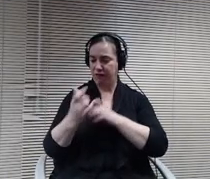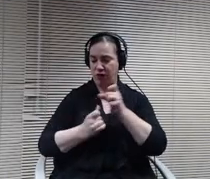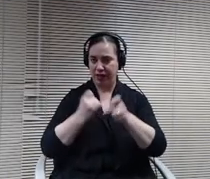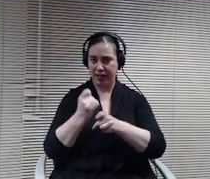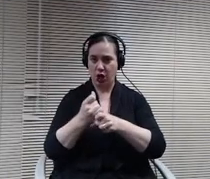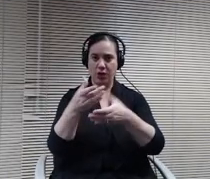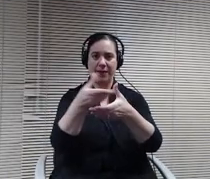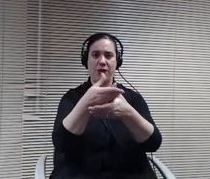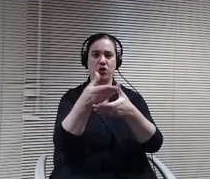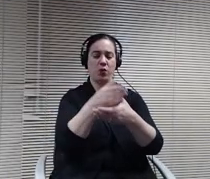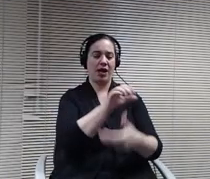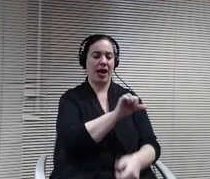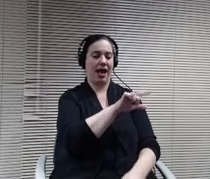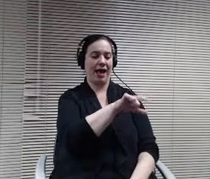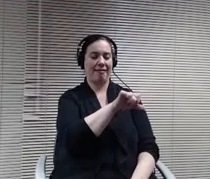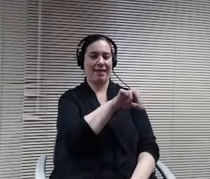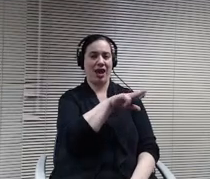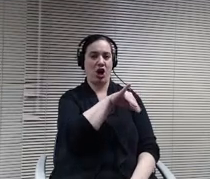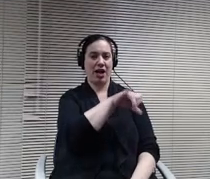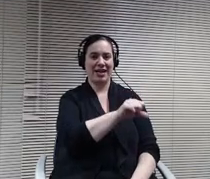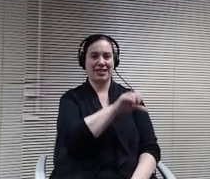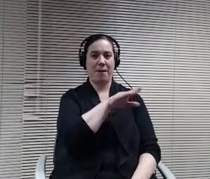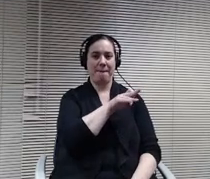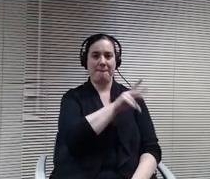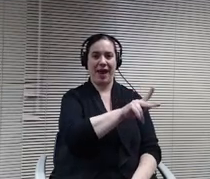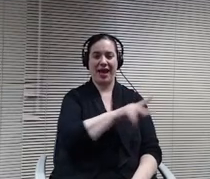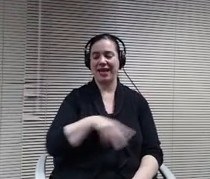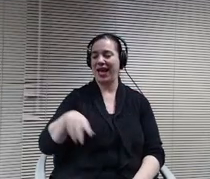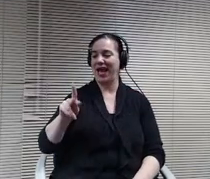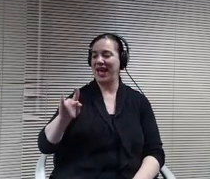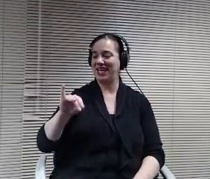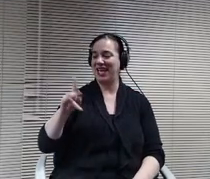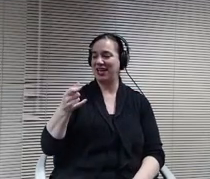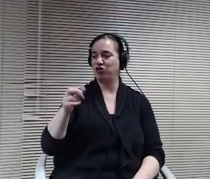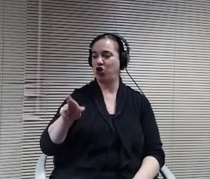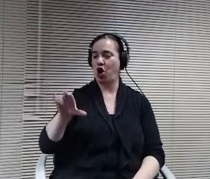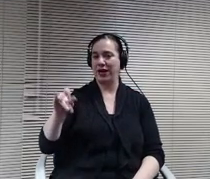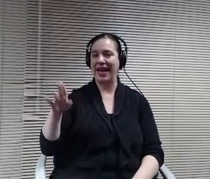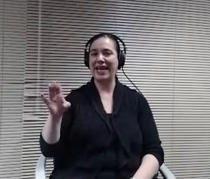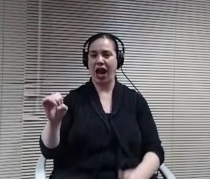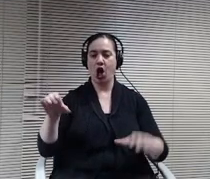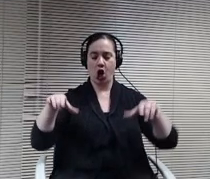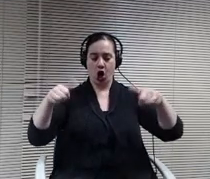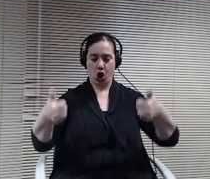it is, it's a lot of small rooms in it 'cause it was used for